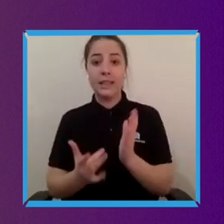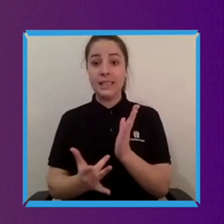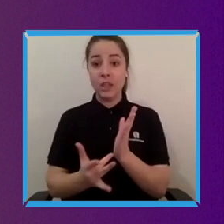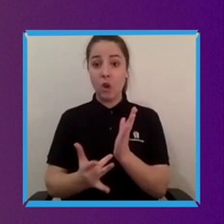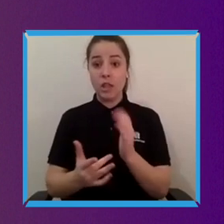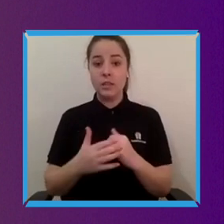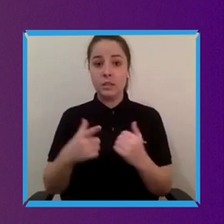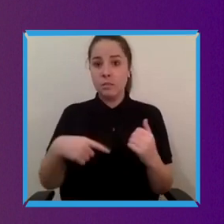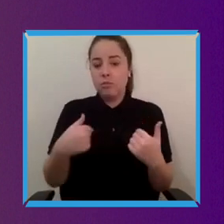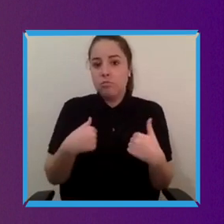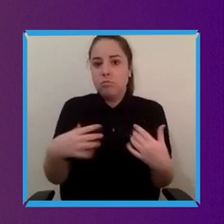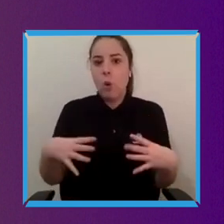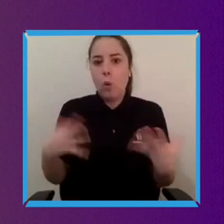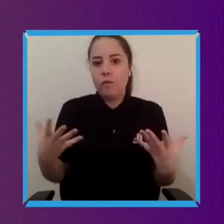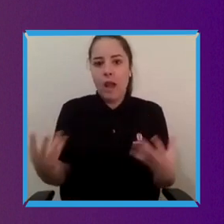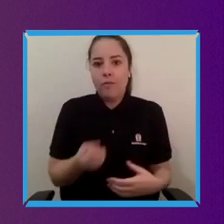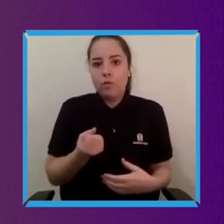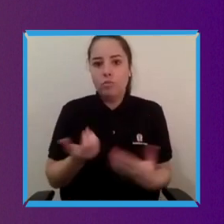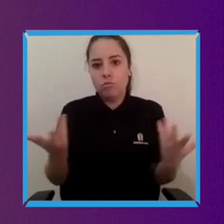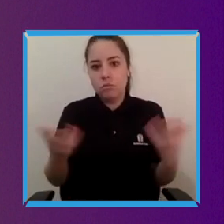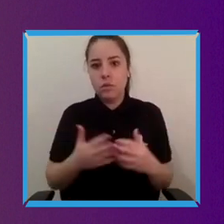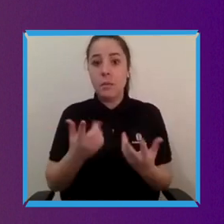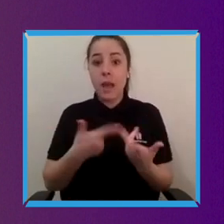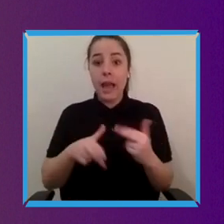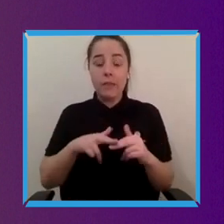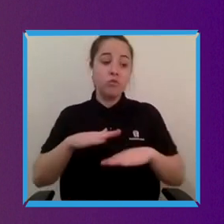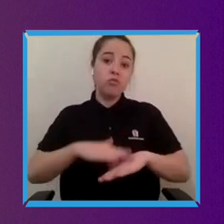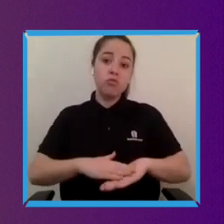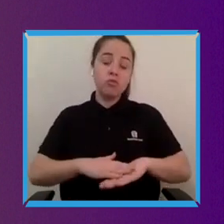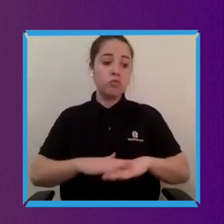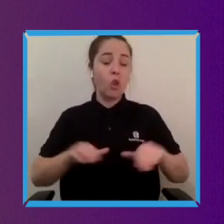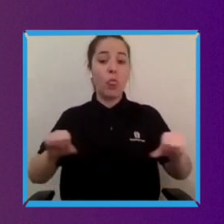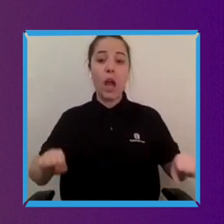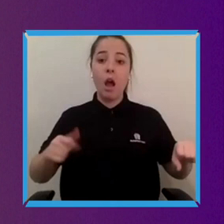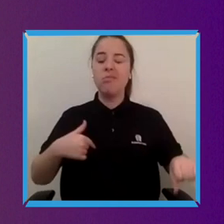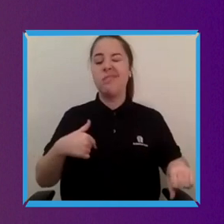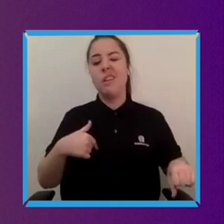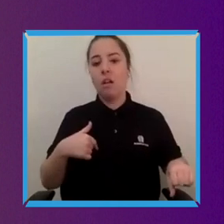option whereas you know if you're just sitting on the sofa and you just really can't be assed to like go to the other side of the room